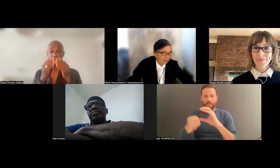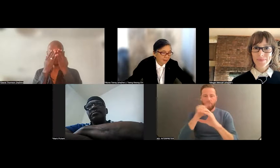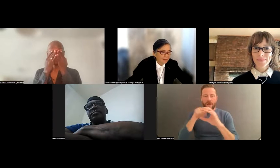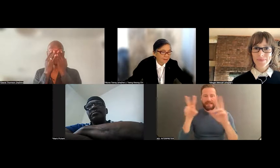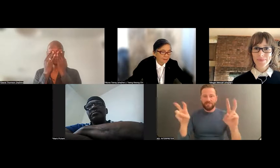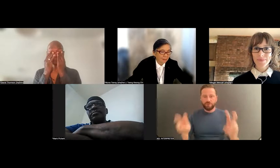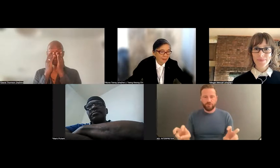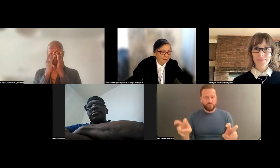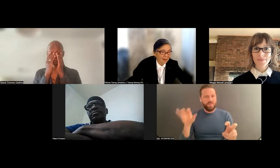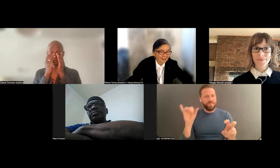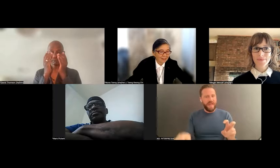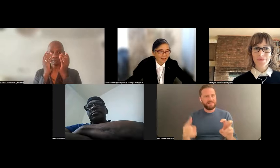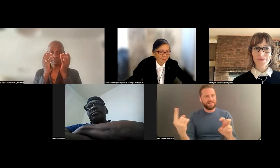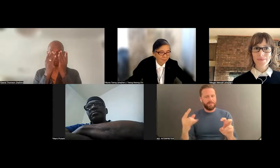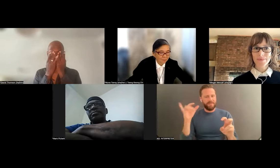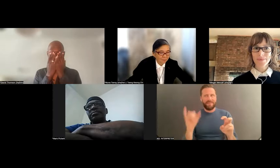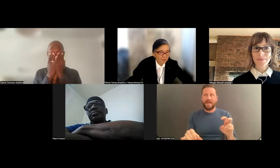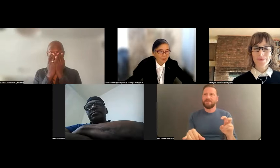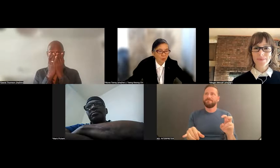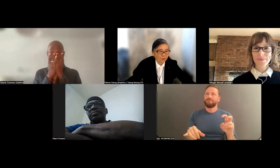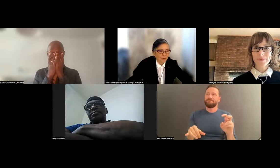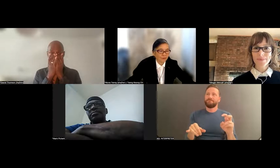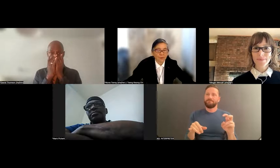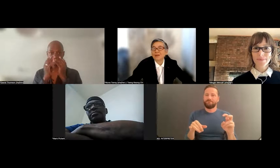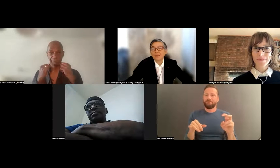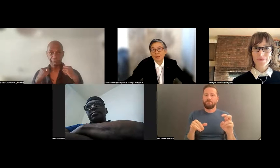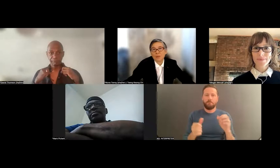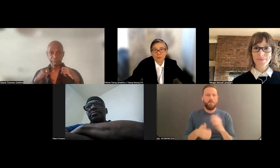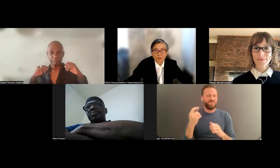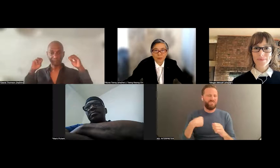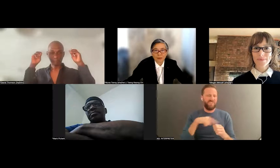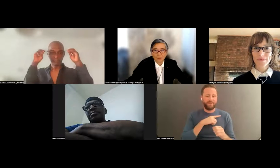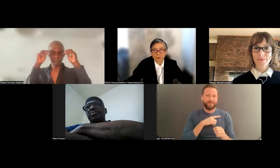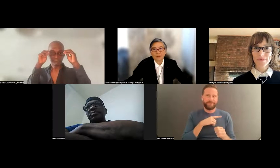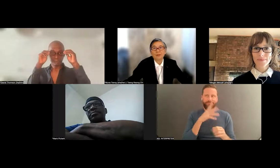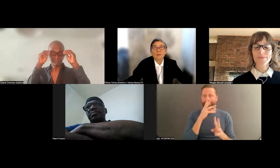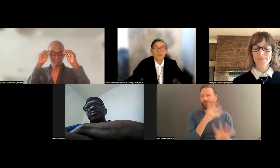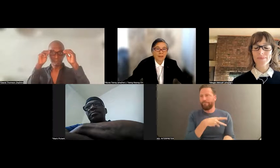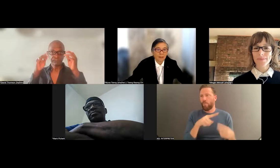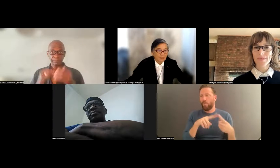that's -- you know, that most of us don't think about when we're creating the work